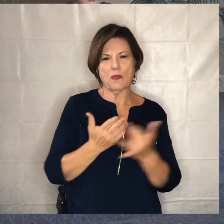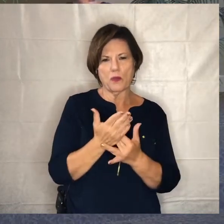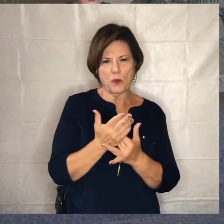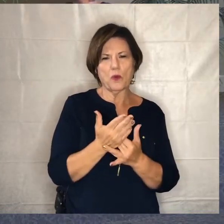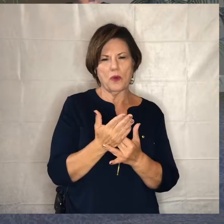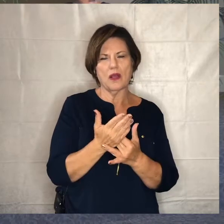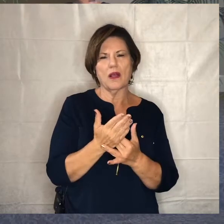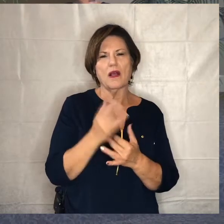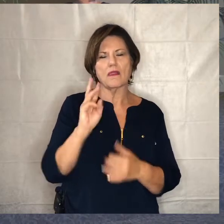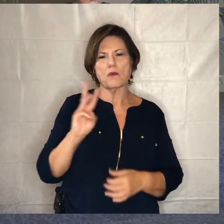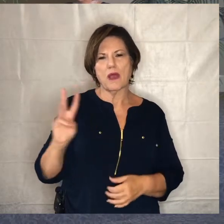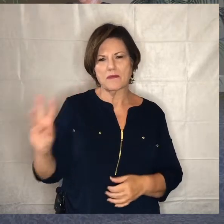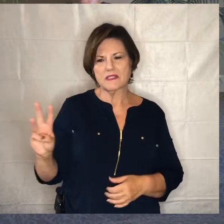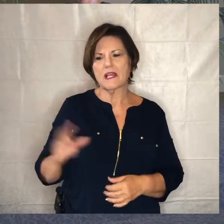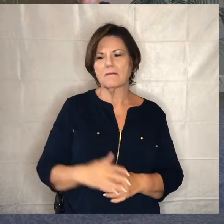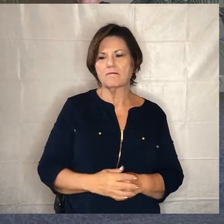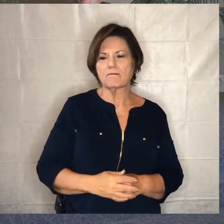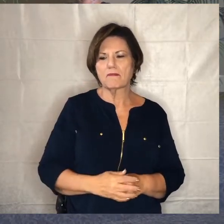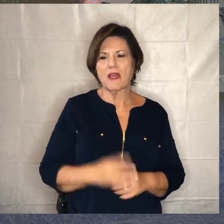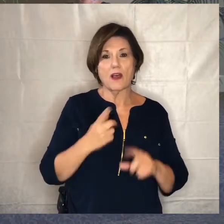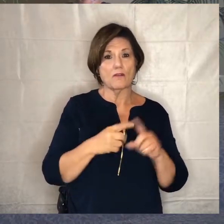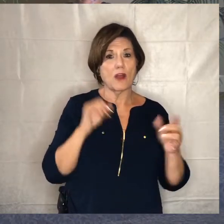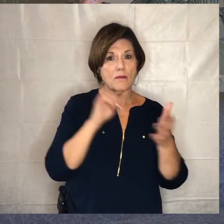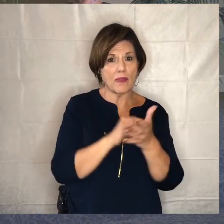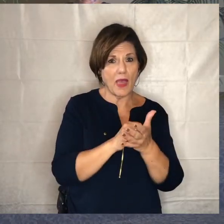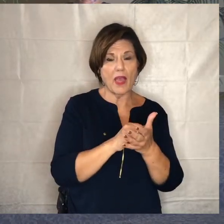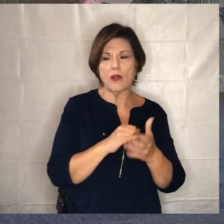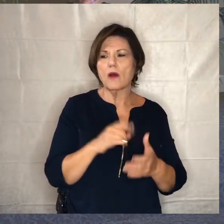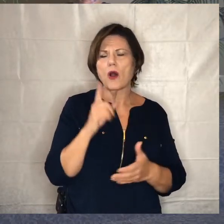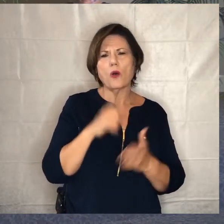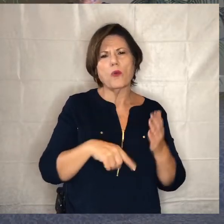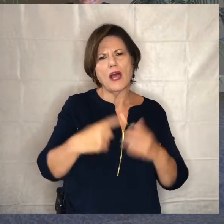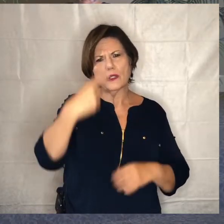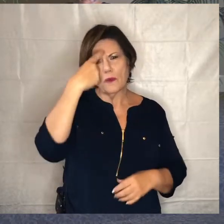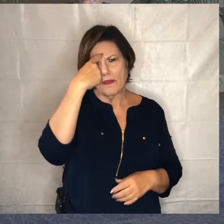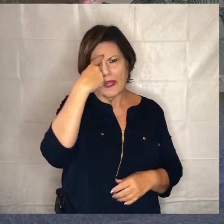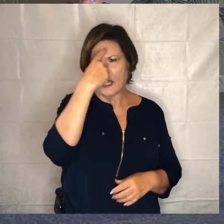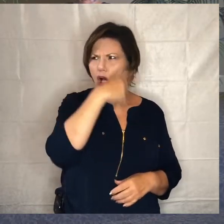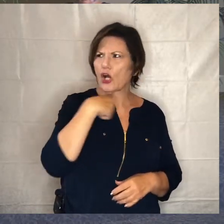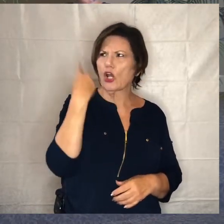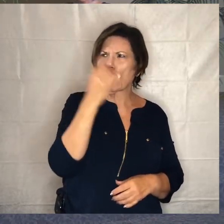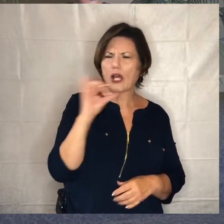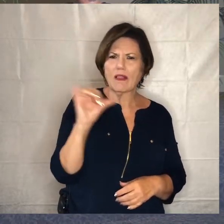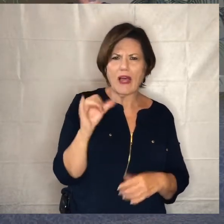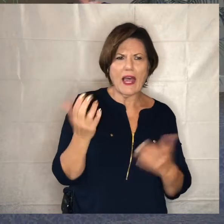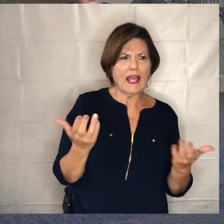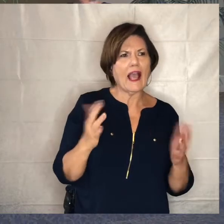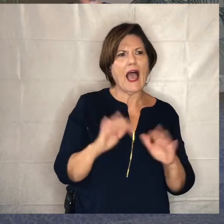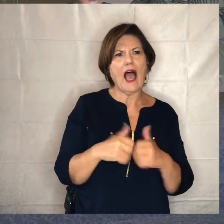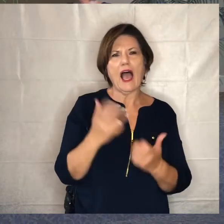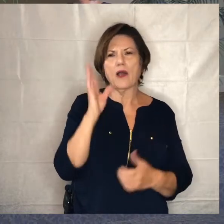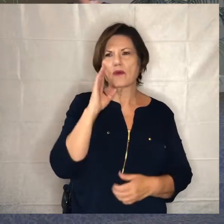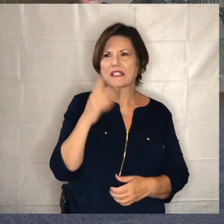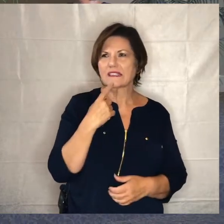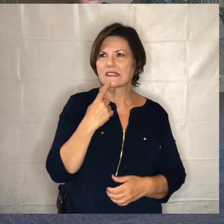and i i wonder in light of all that you know what do you what do you think it looks like or or how would you say it it is for